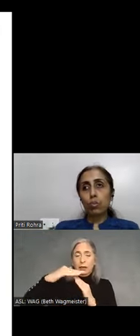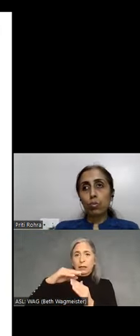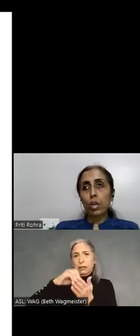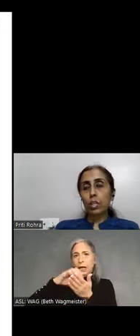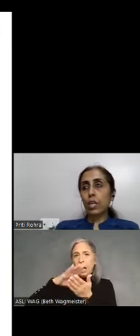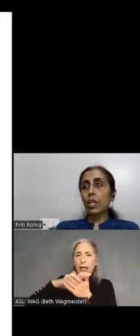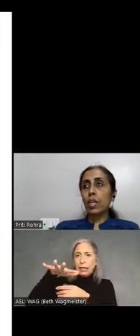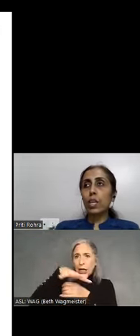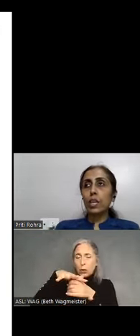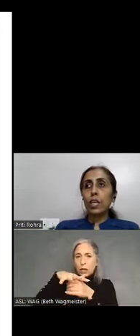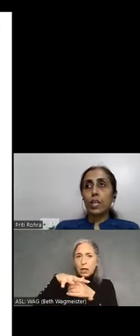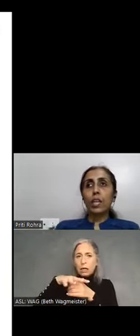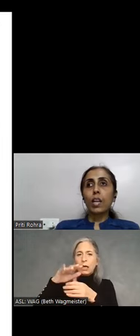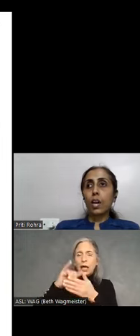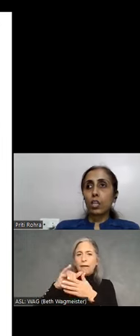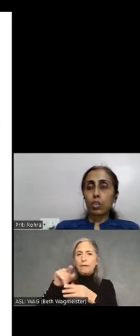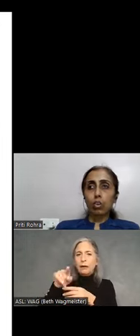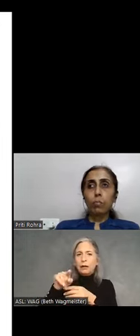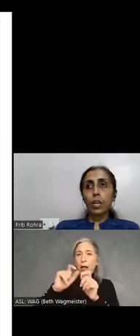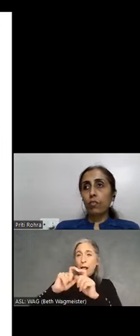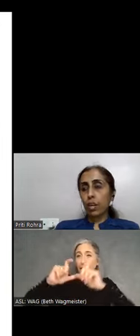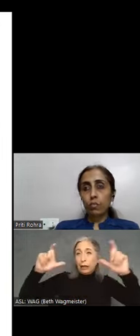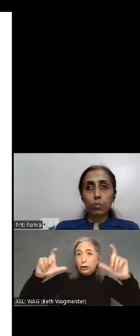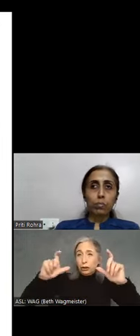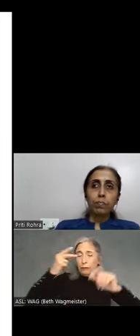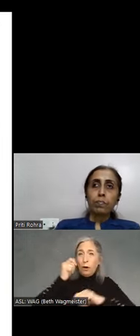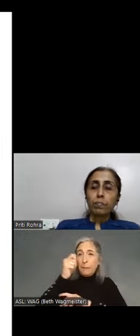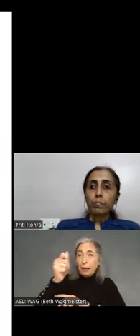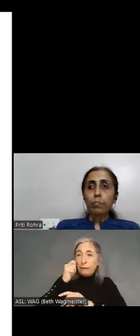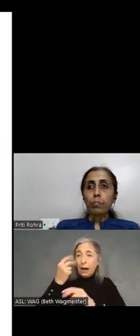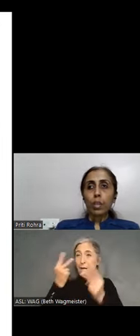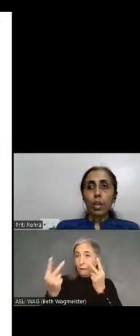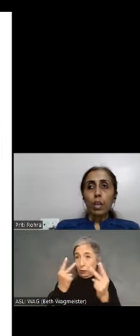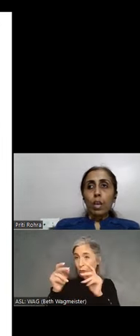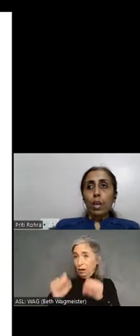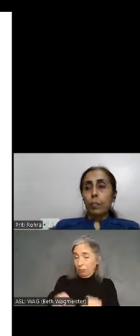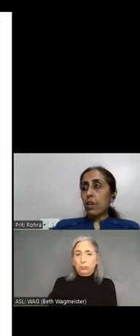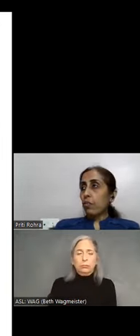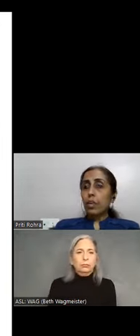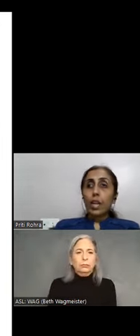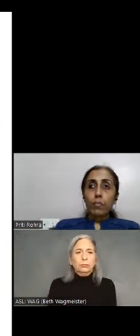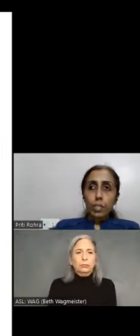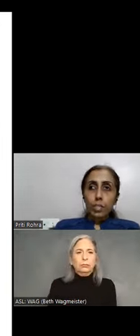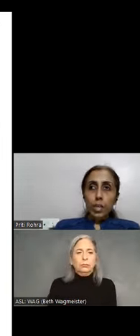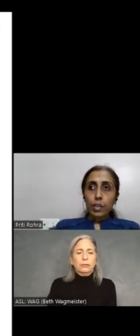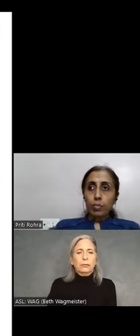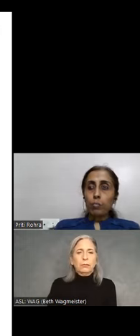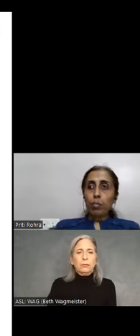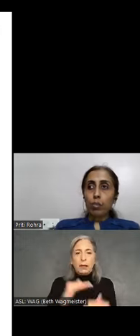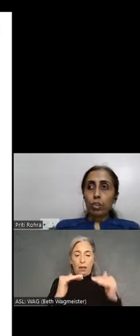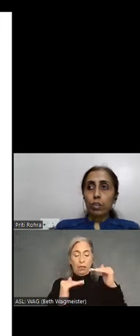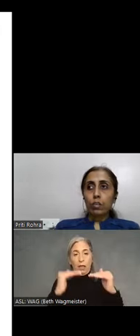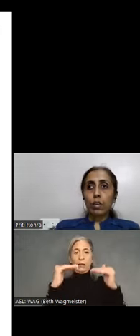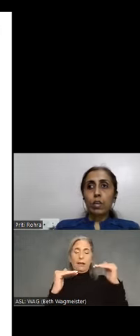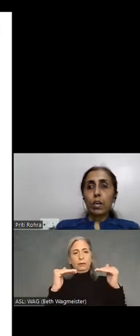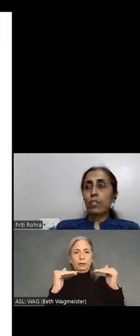you the content in an large magnified view. Apart from the levels and different modes, other